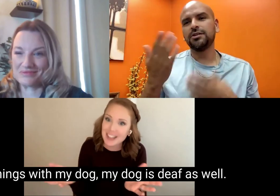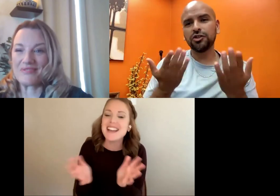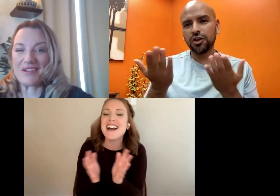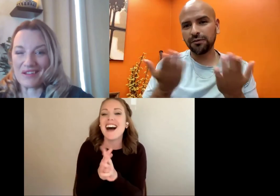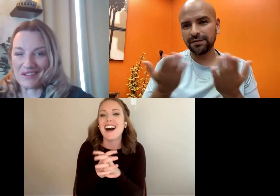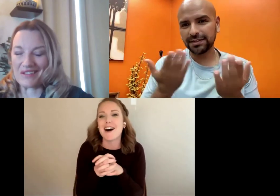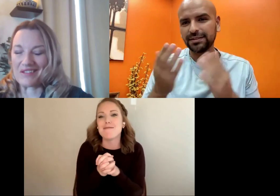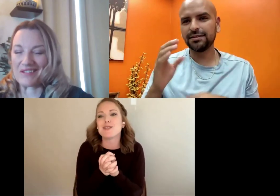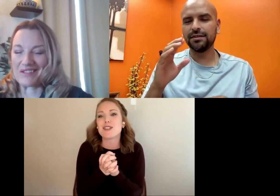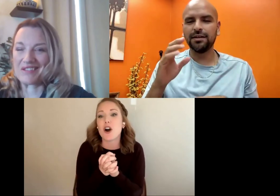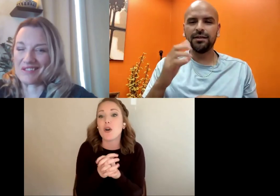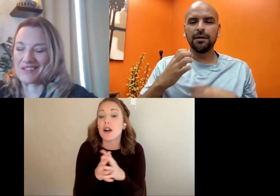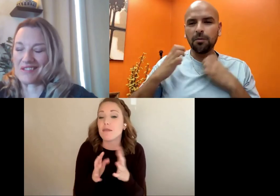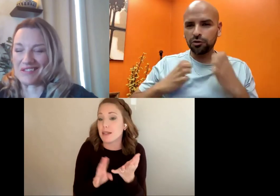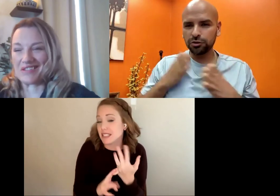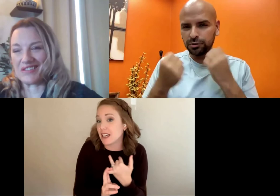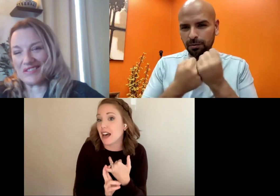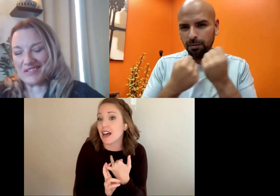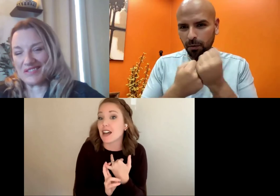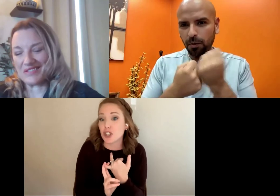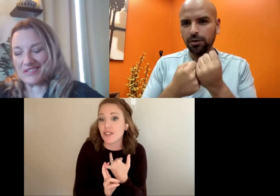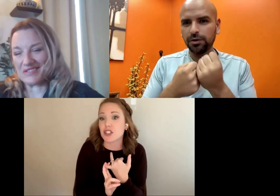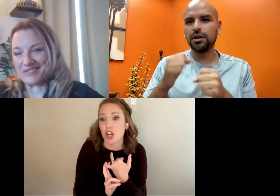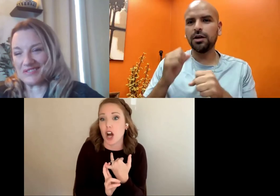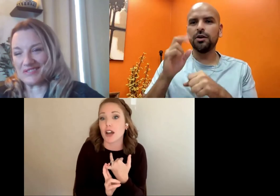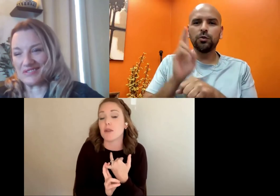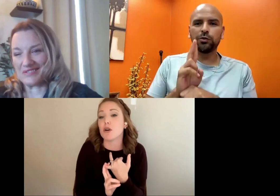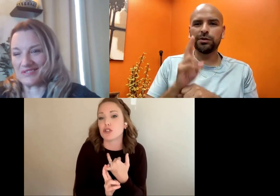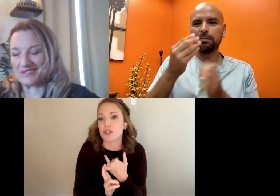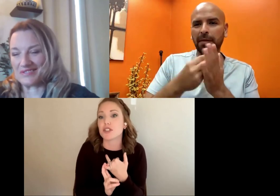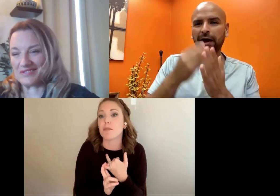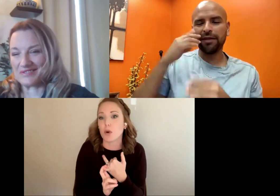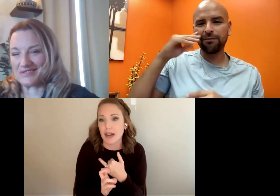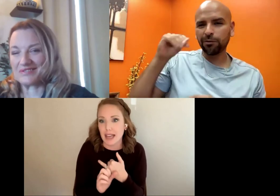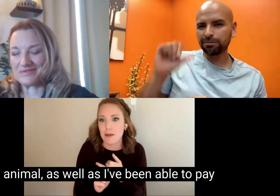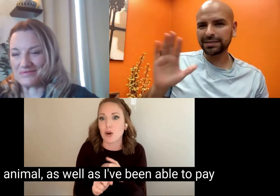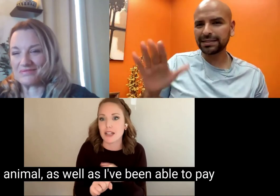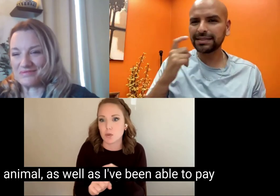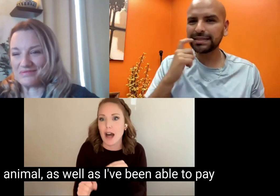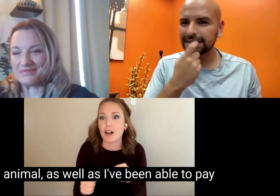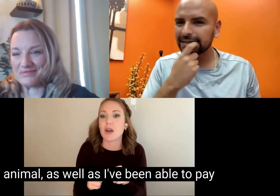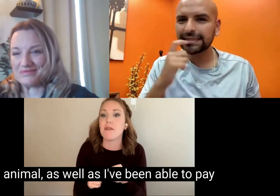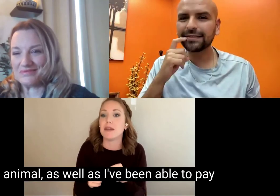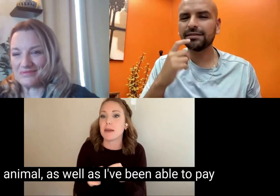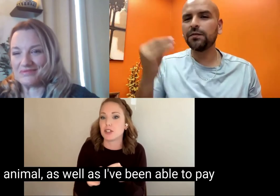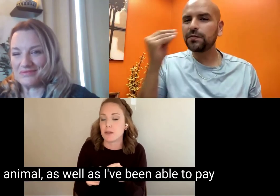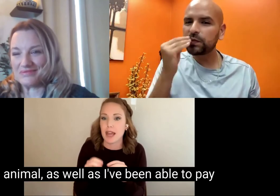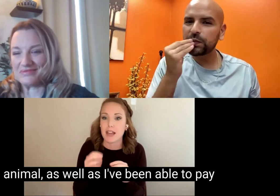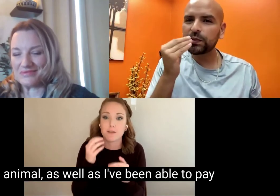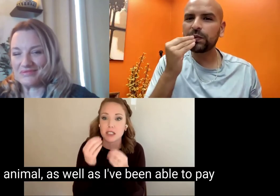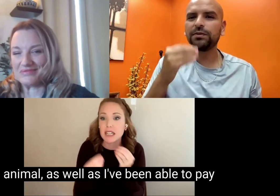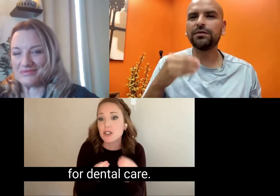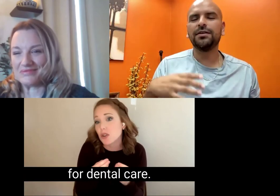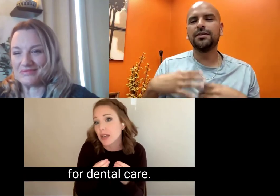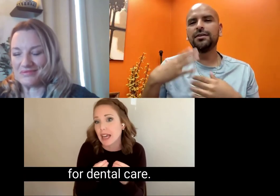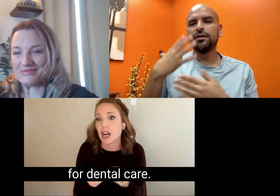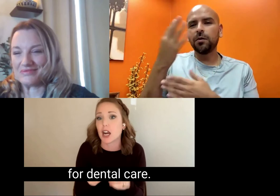So it's a service dog and emotional support animal, as well as I've been able to pay for dental care.